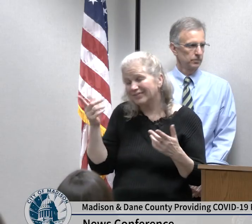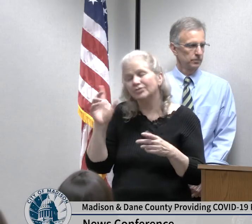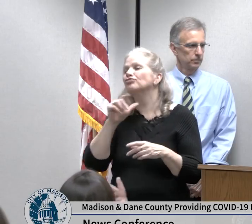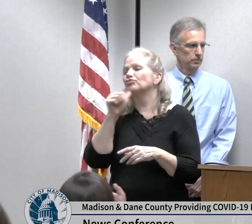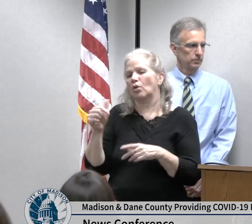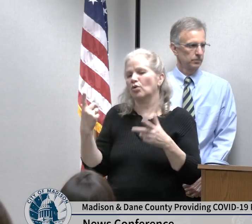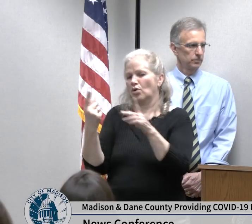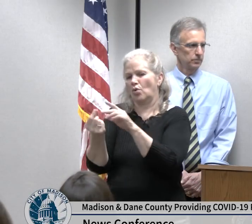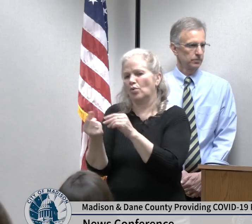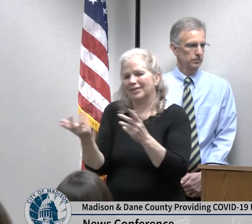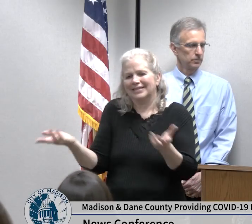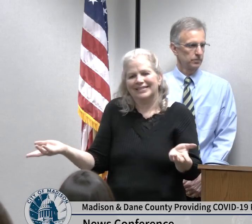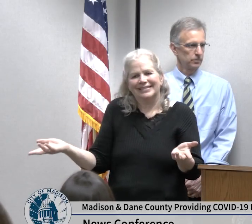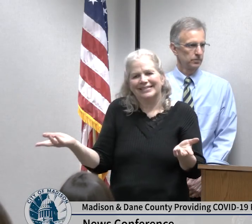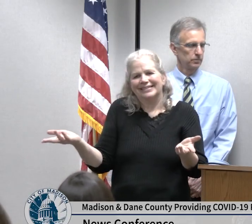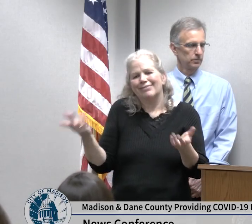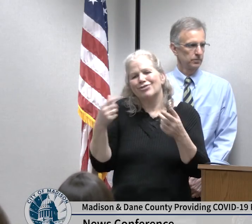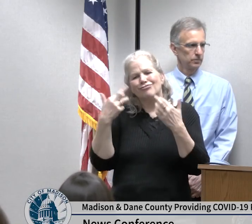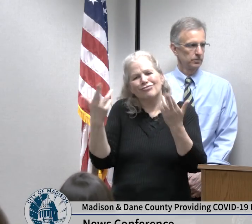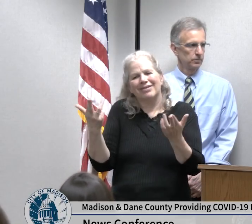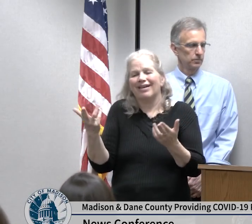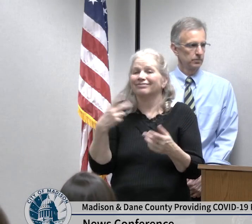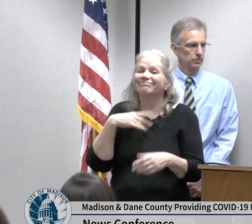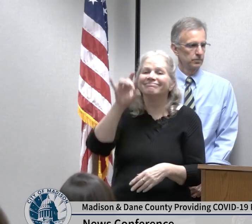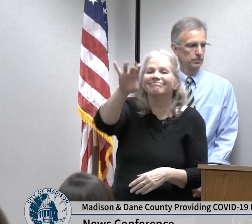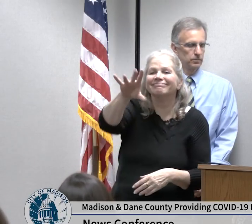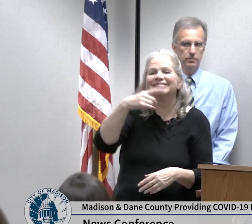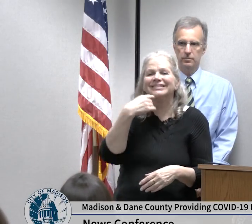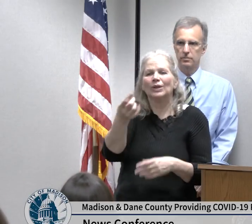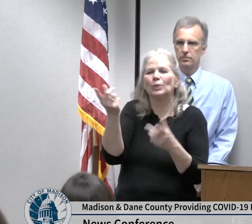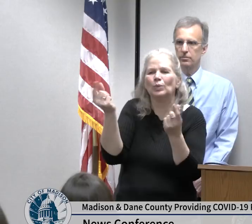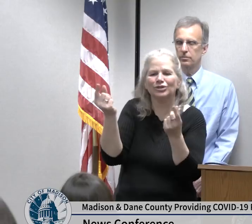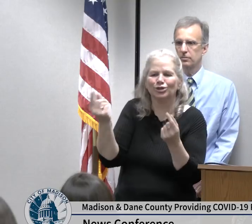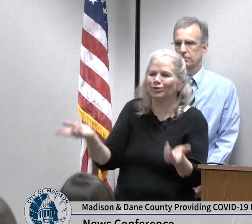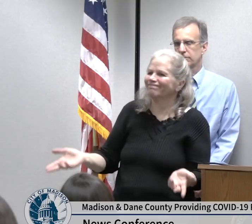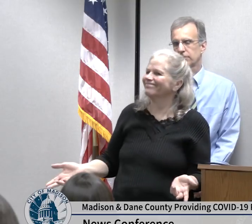current recommendation that those things need to stop immediately